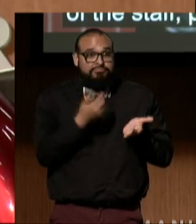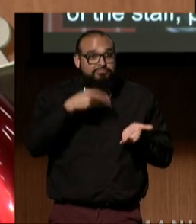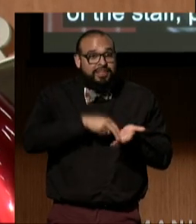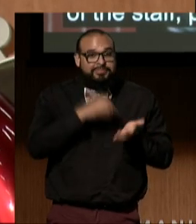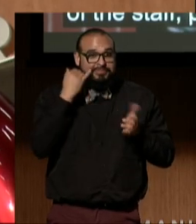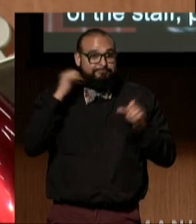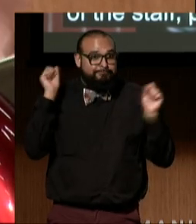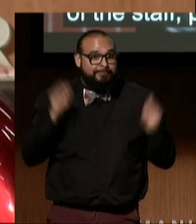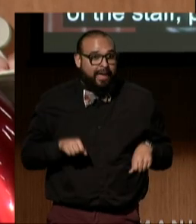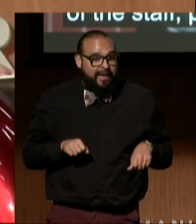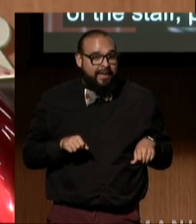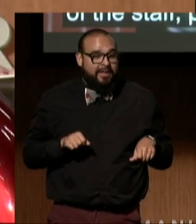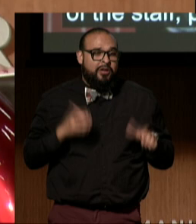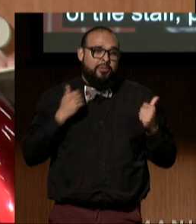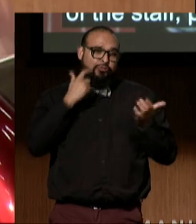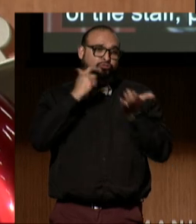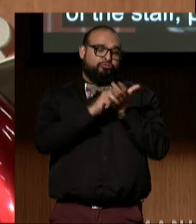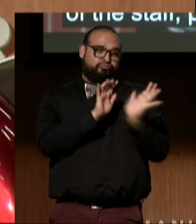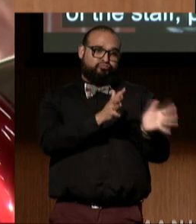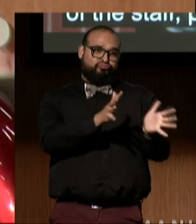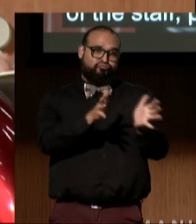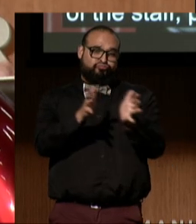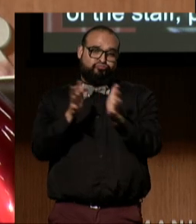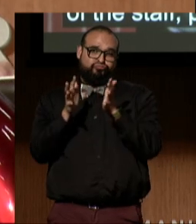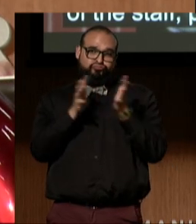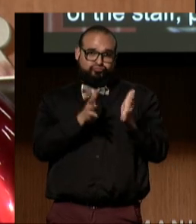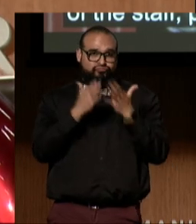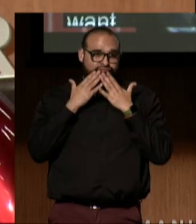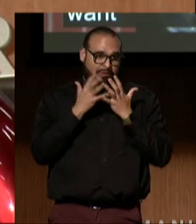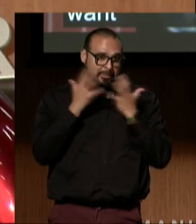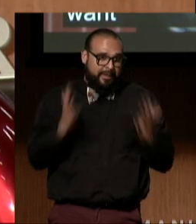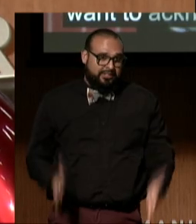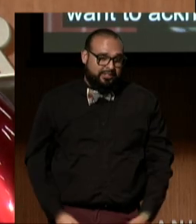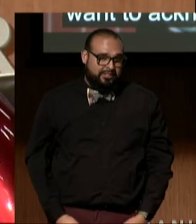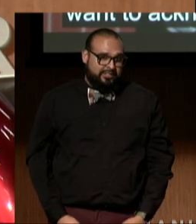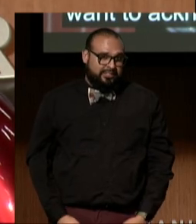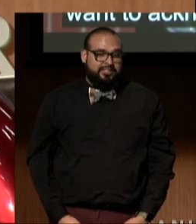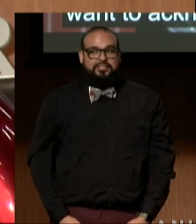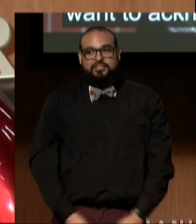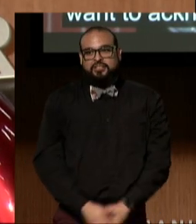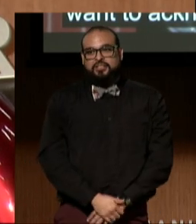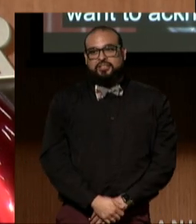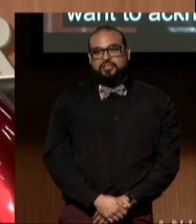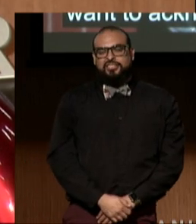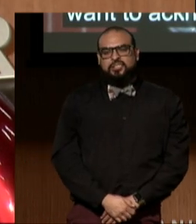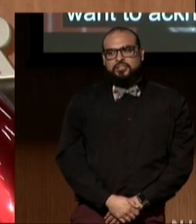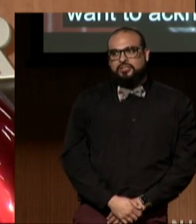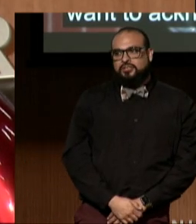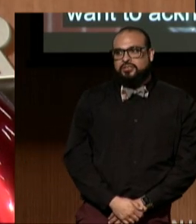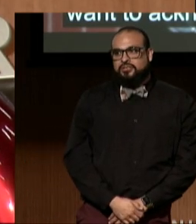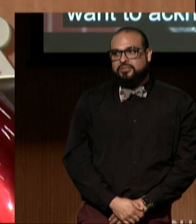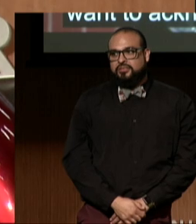and we just want to acknowledge all of you. Thank you so much. (audience applauding)